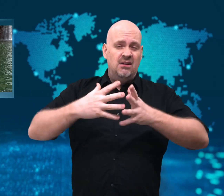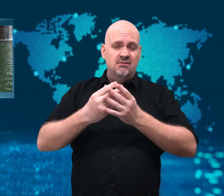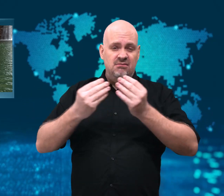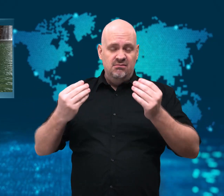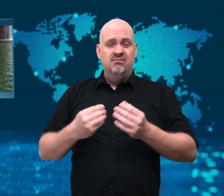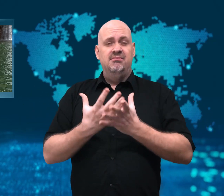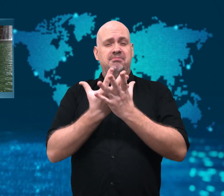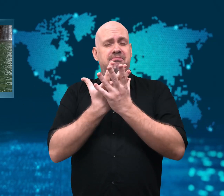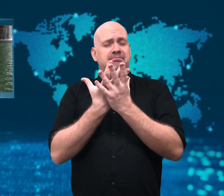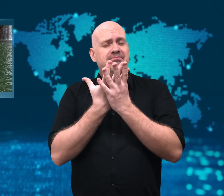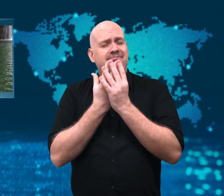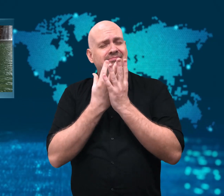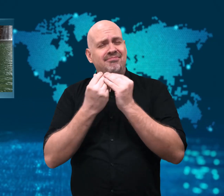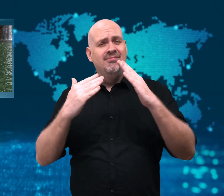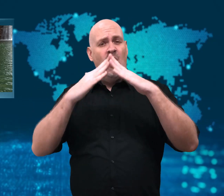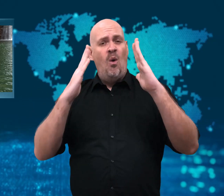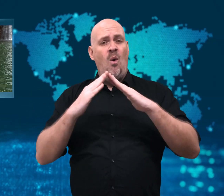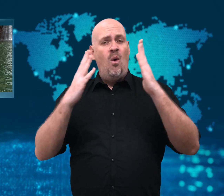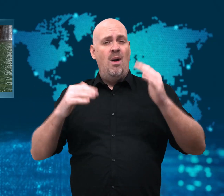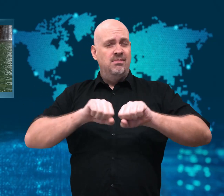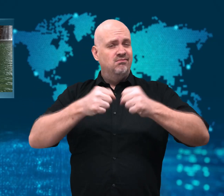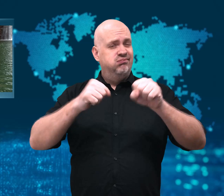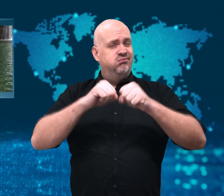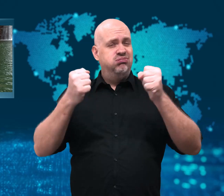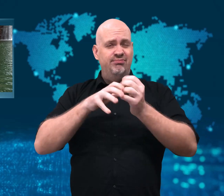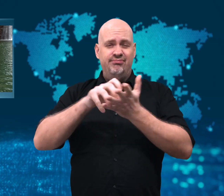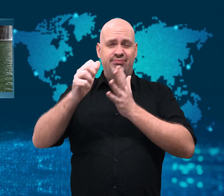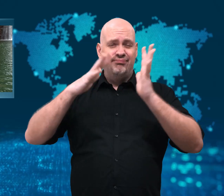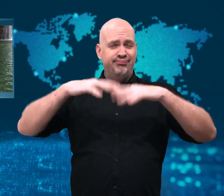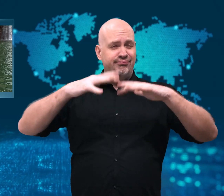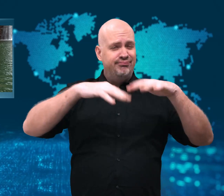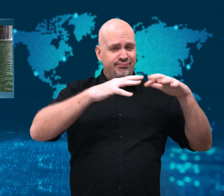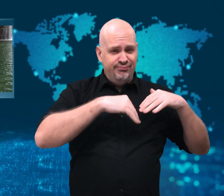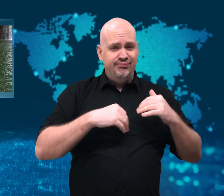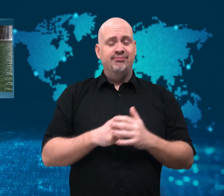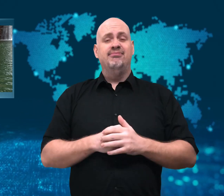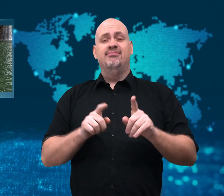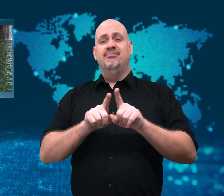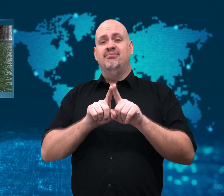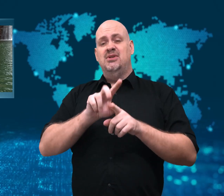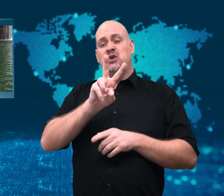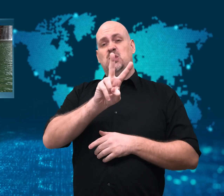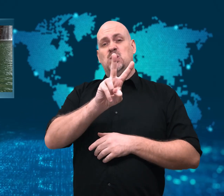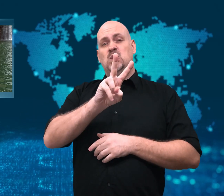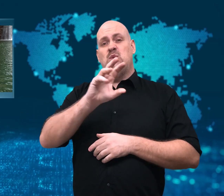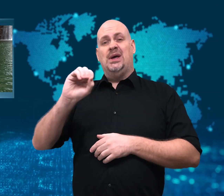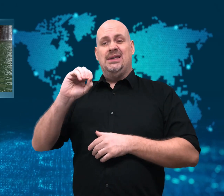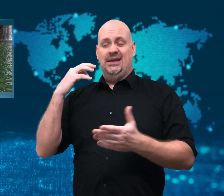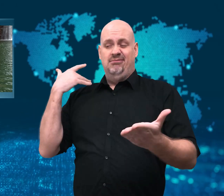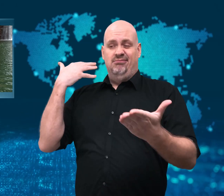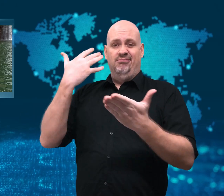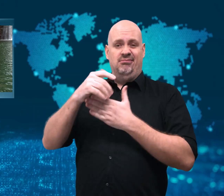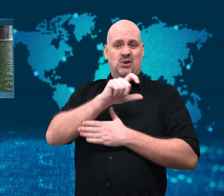The rain and flooding have left thousands of homes damaged and at